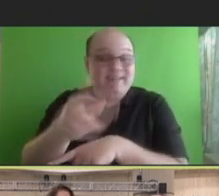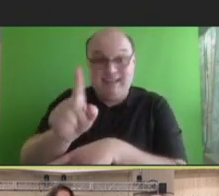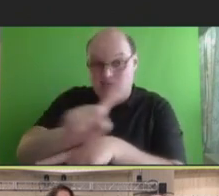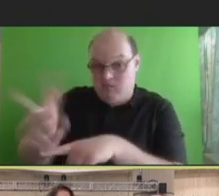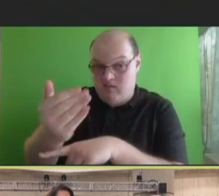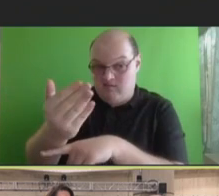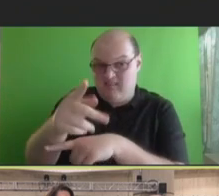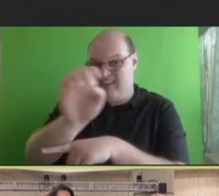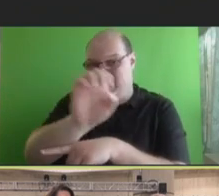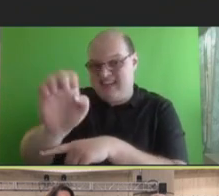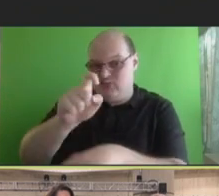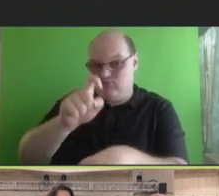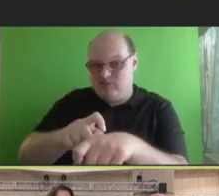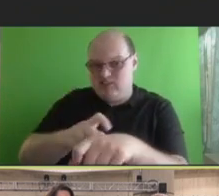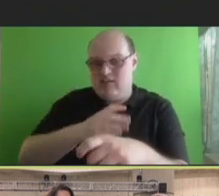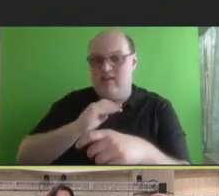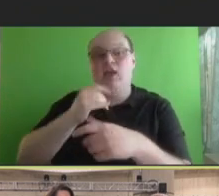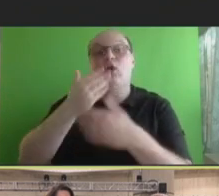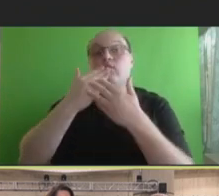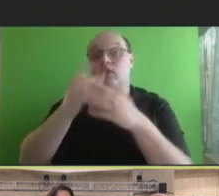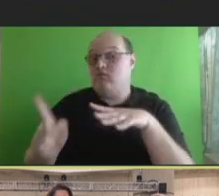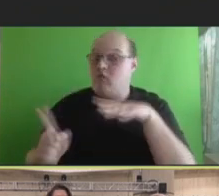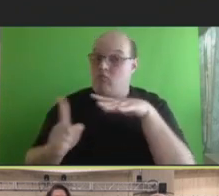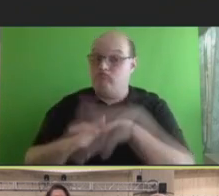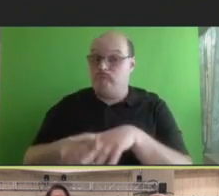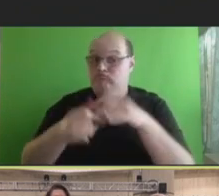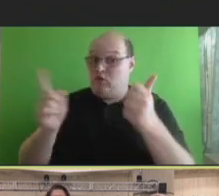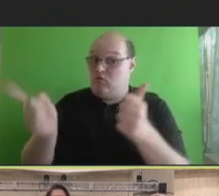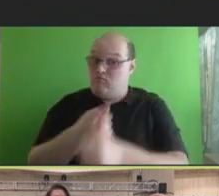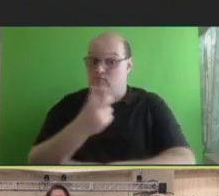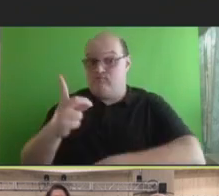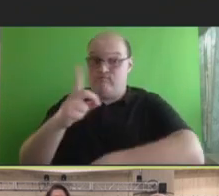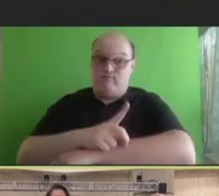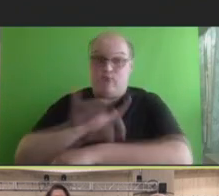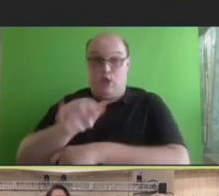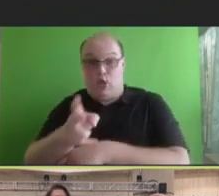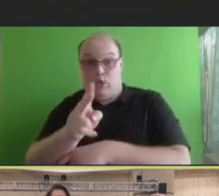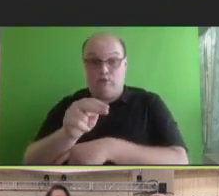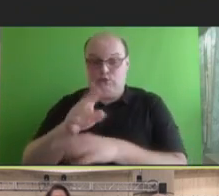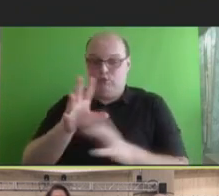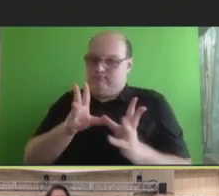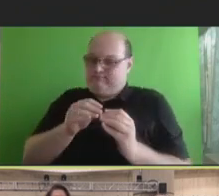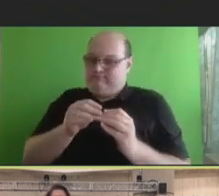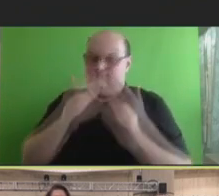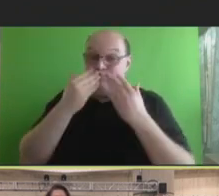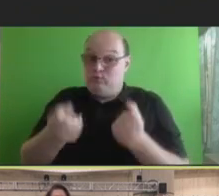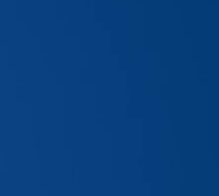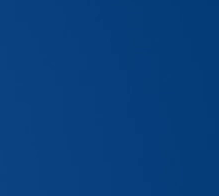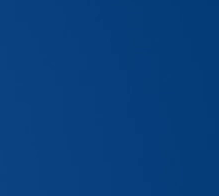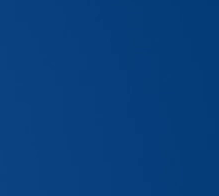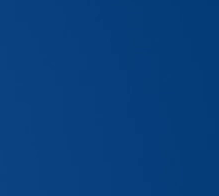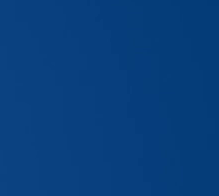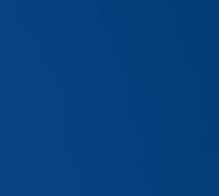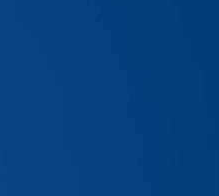us on our June 15th, first day of our June NVAC meeting. Thank you.